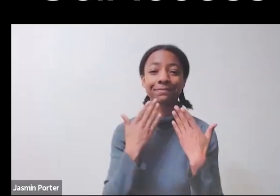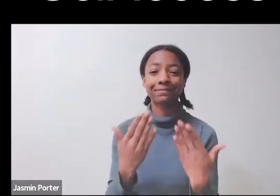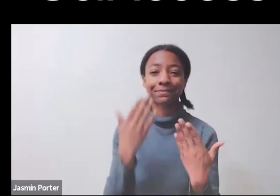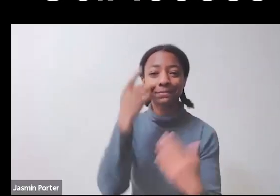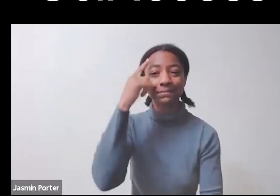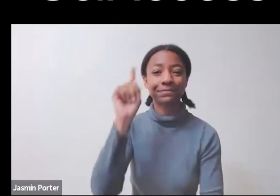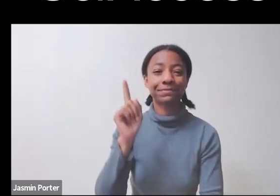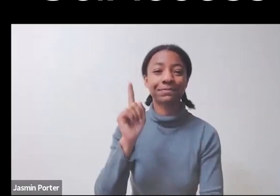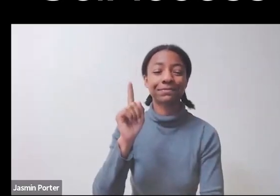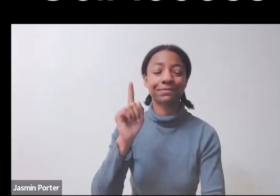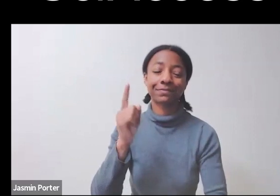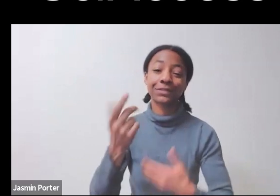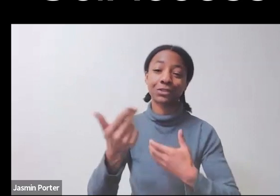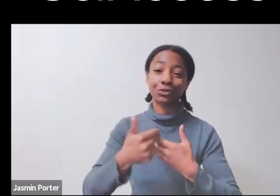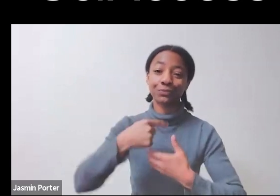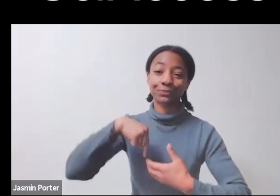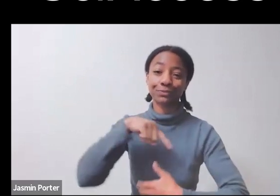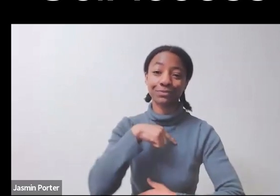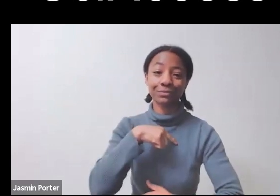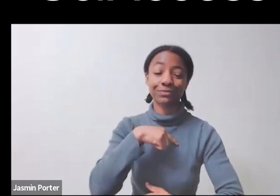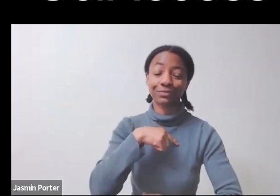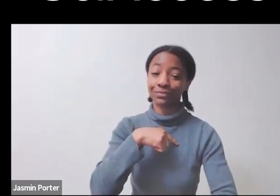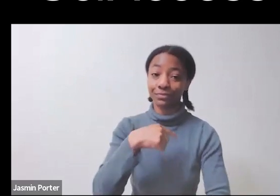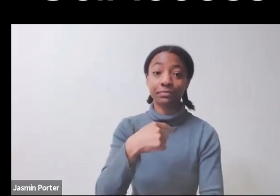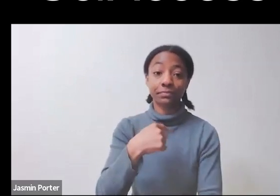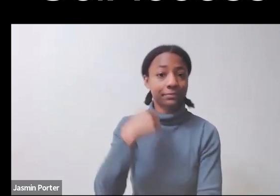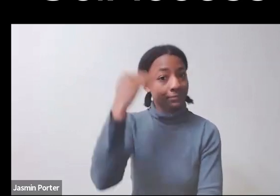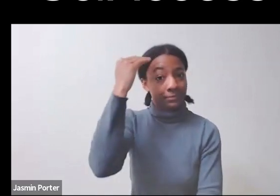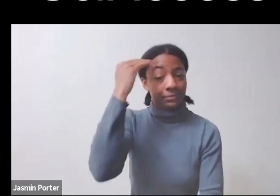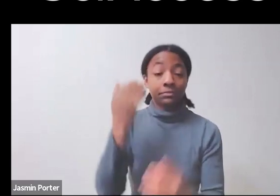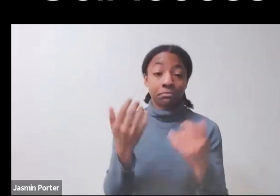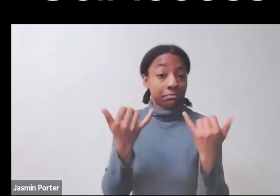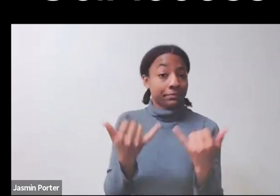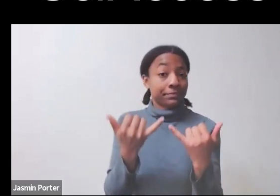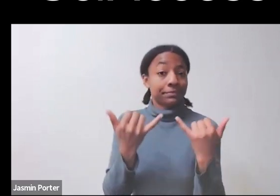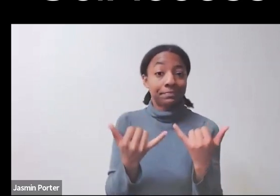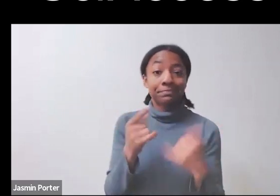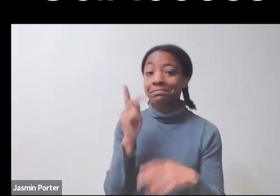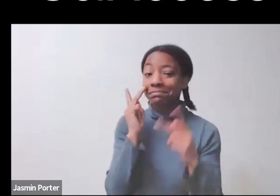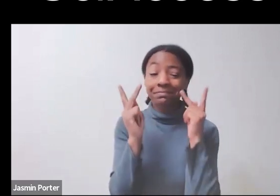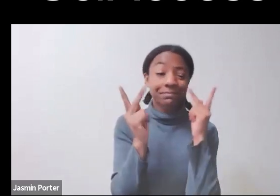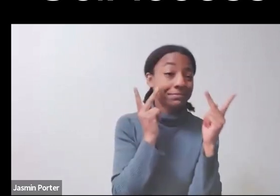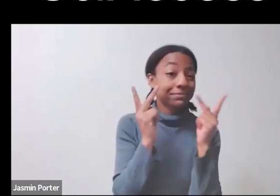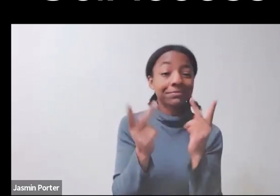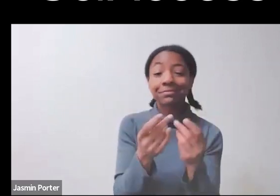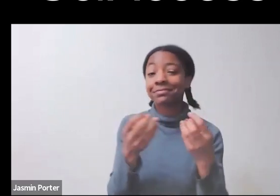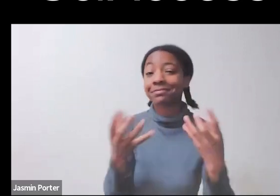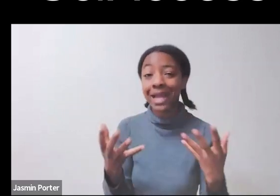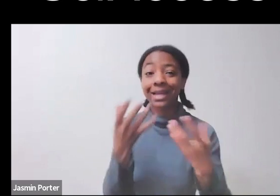I know today has been a lot of interesting sessions, and I hope Daniel and I can add to the conversation